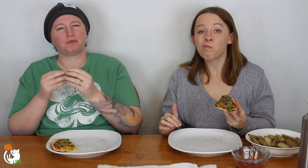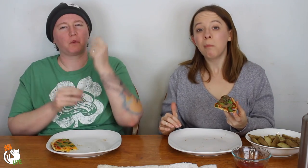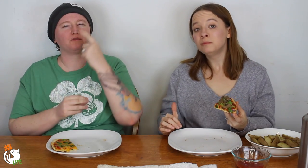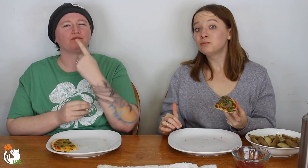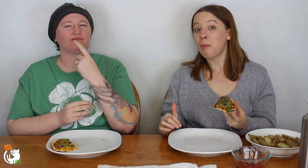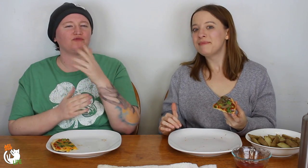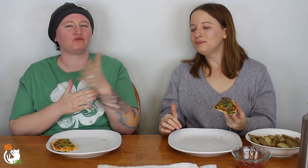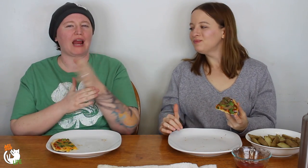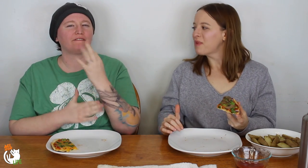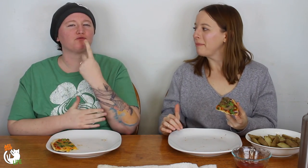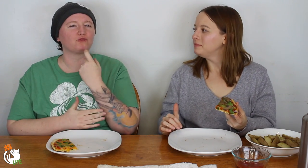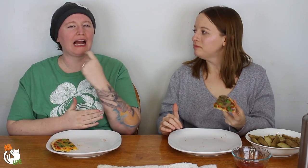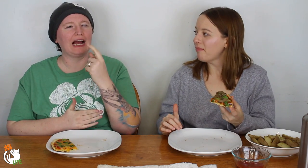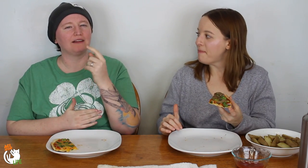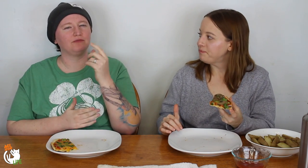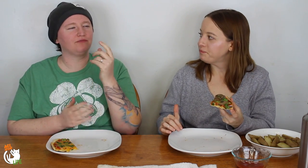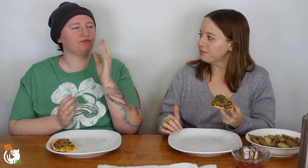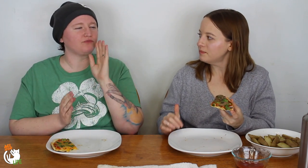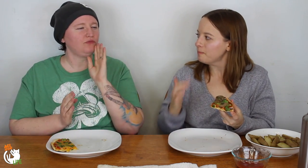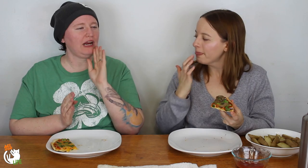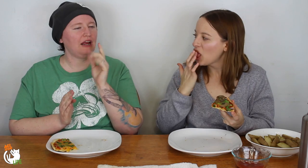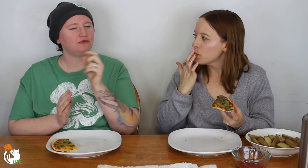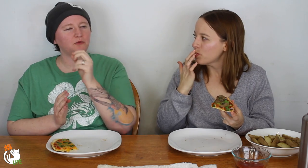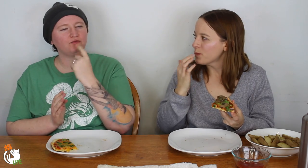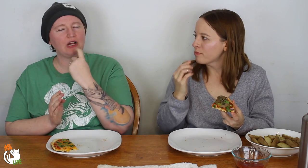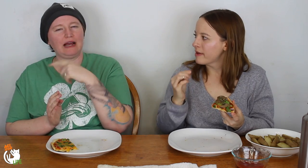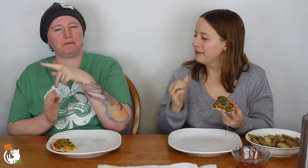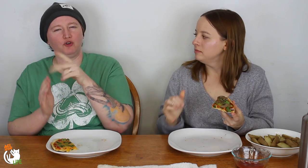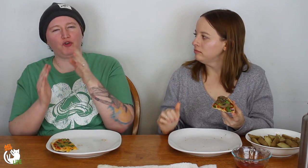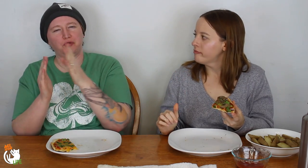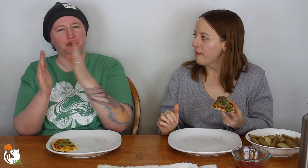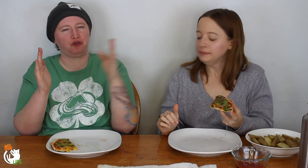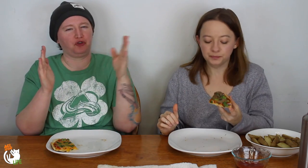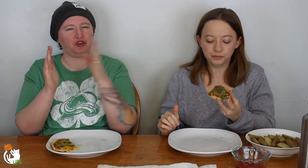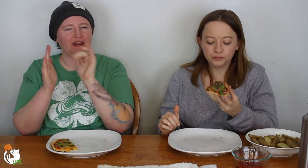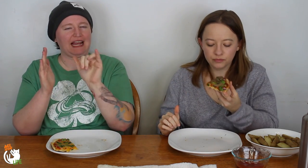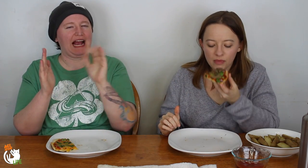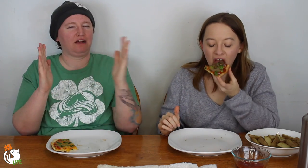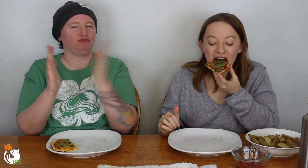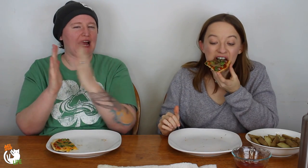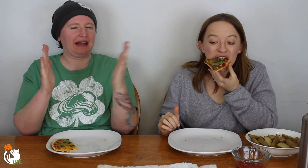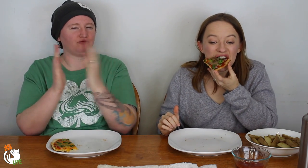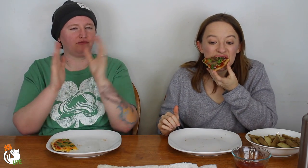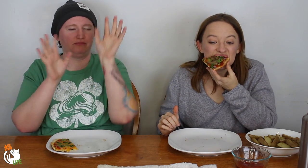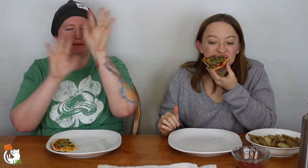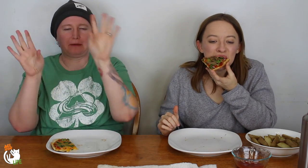and most of them where in the range of red and brown, like a red, brown, purple kind of range.